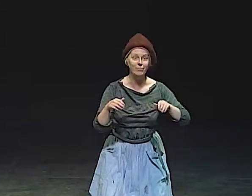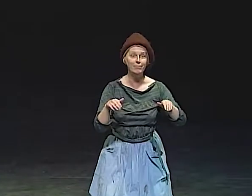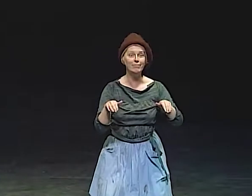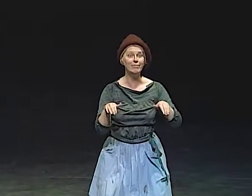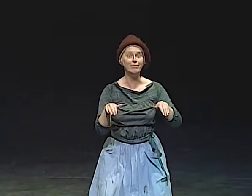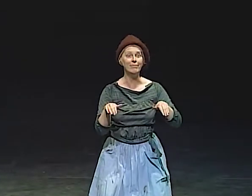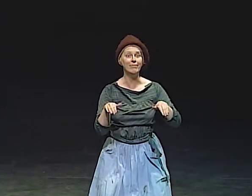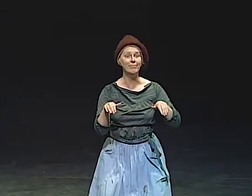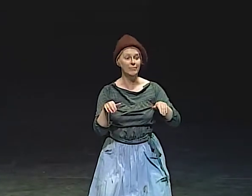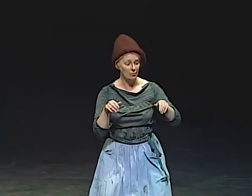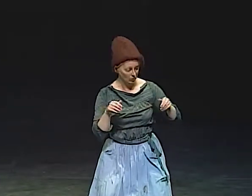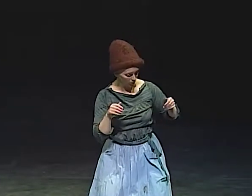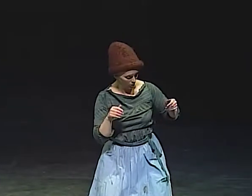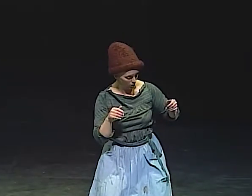FOR EACH OTHER," SHE SAID.